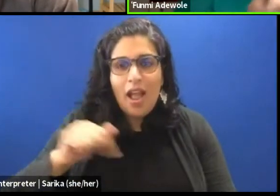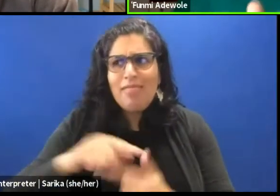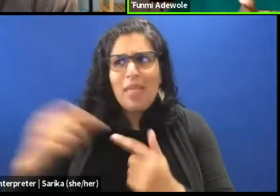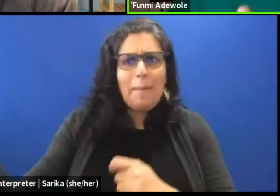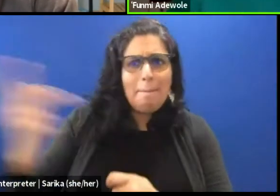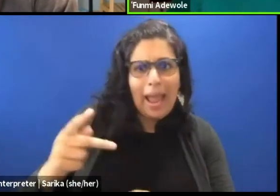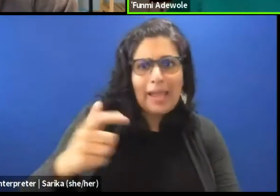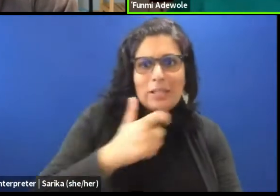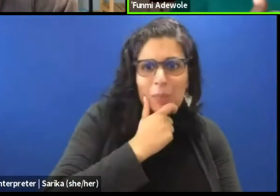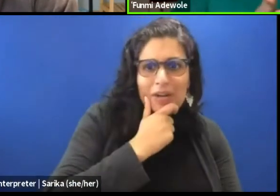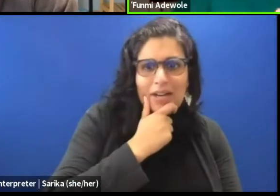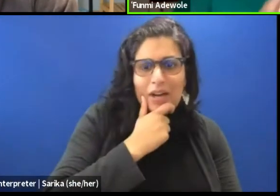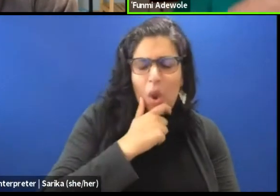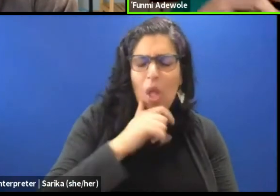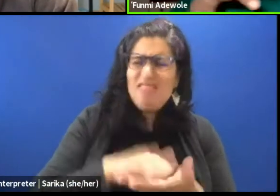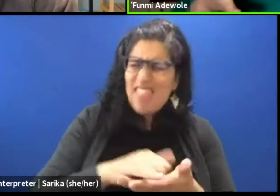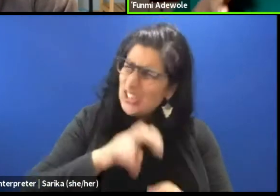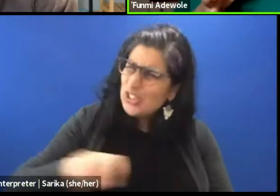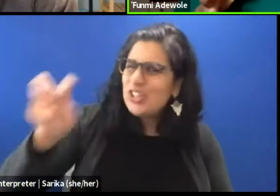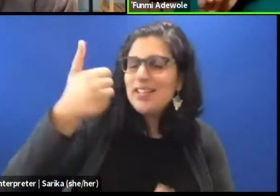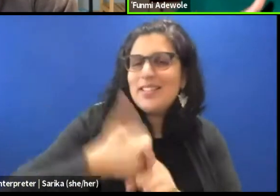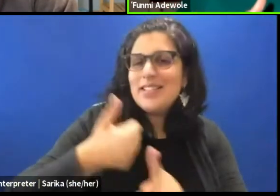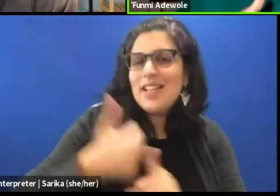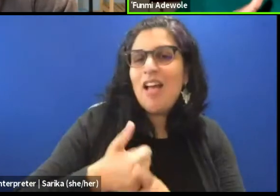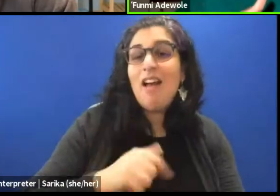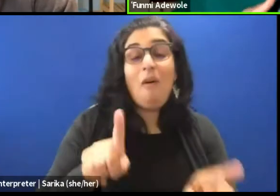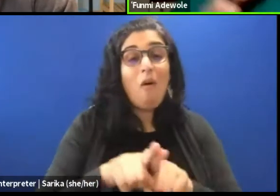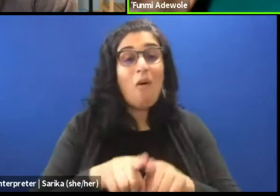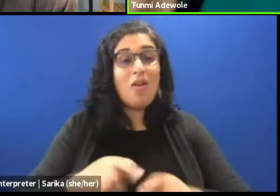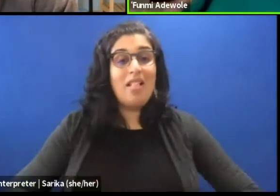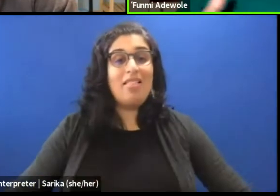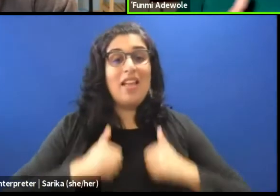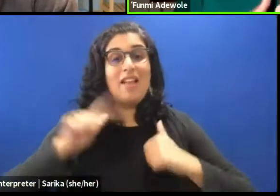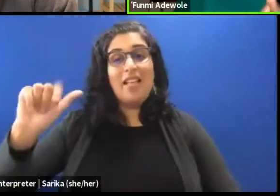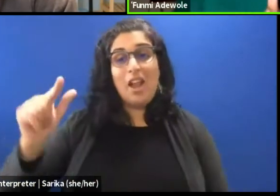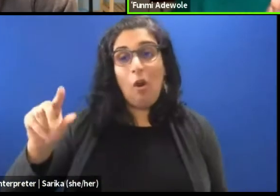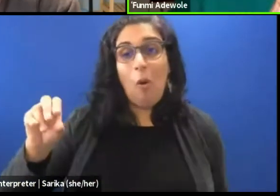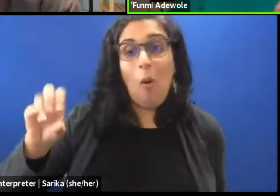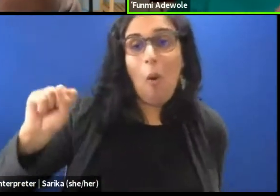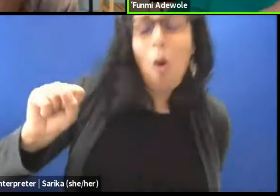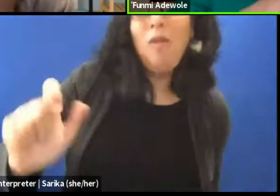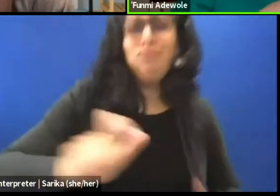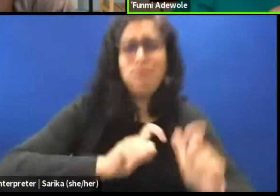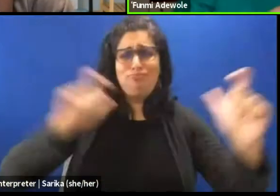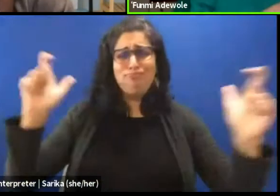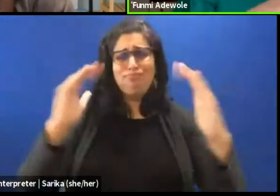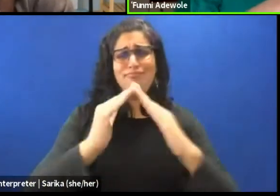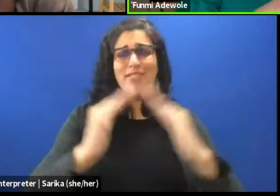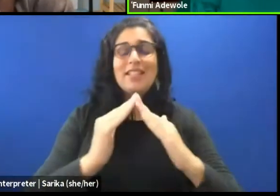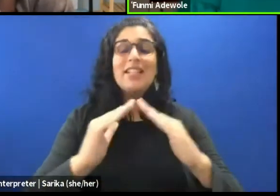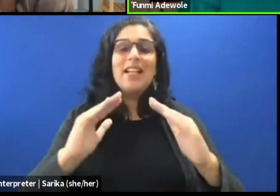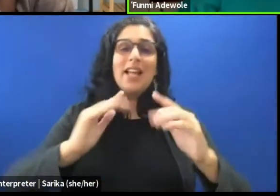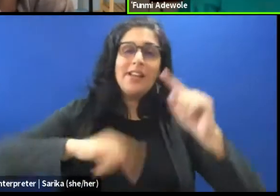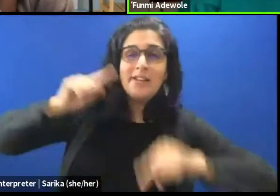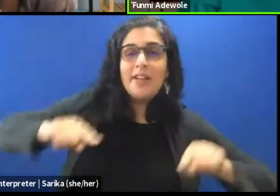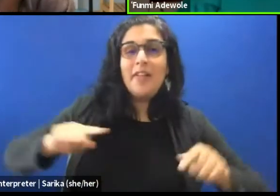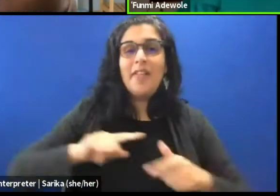but I would also say the journey of living in Lagos, which is a cosmopolitan city, then coming for my life here.